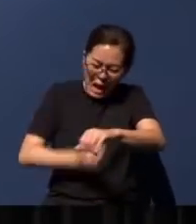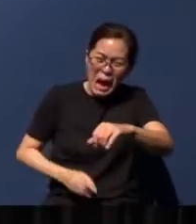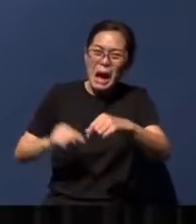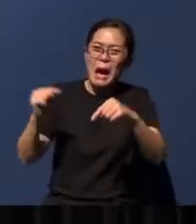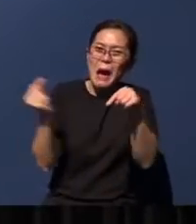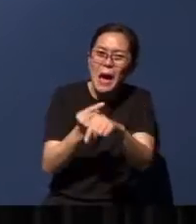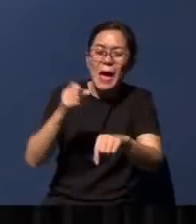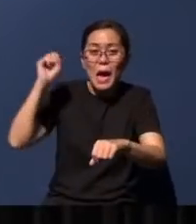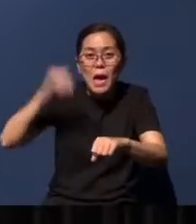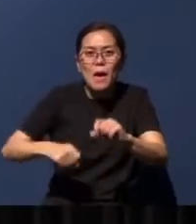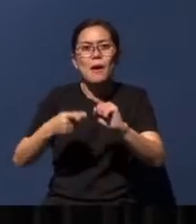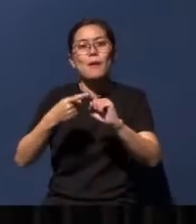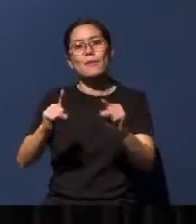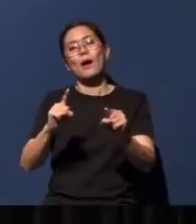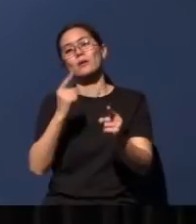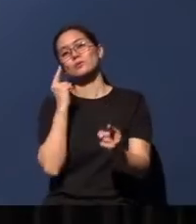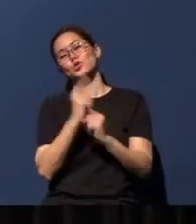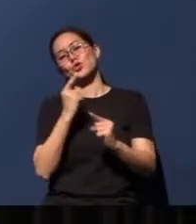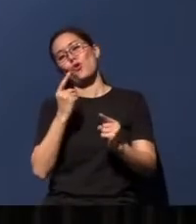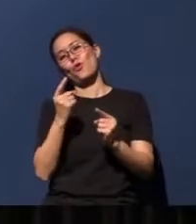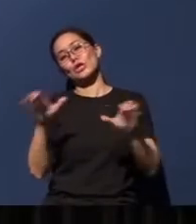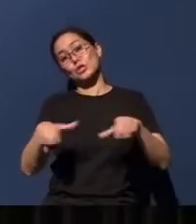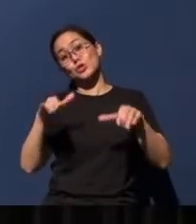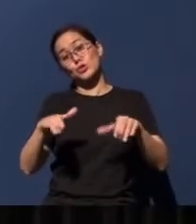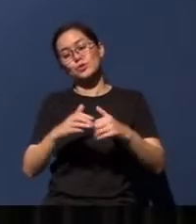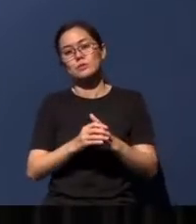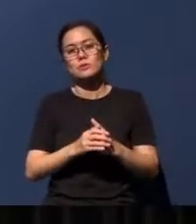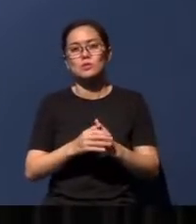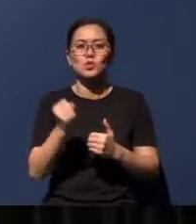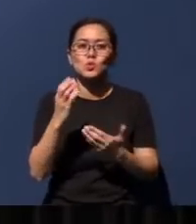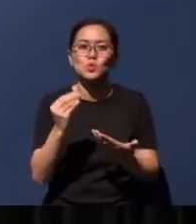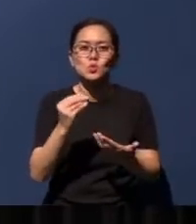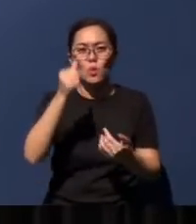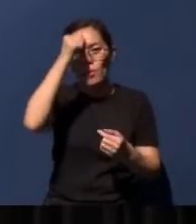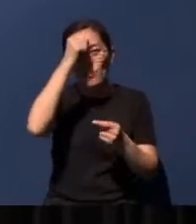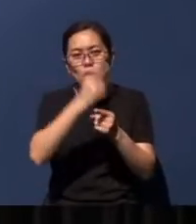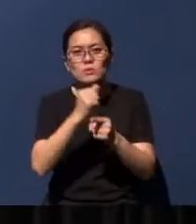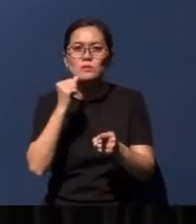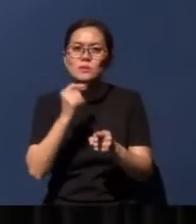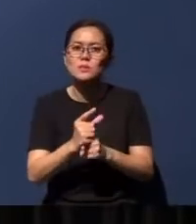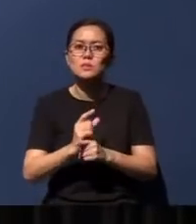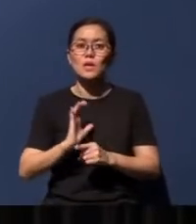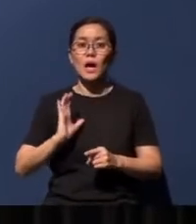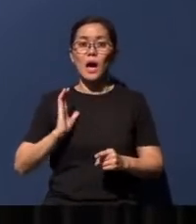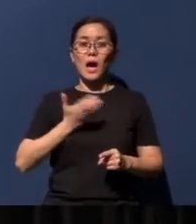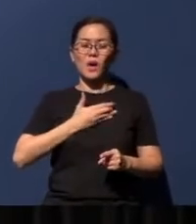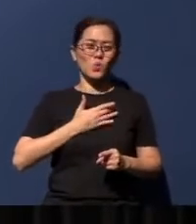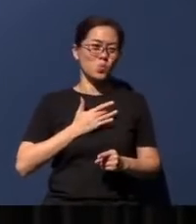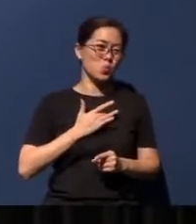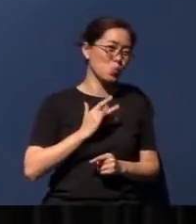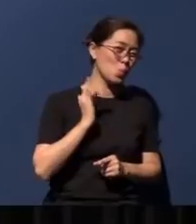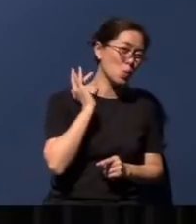but it is the right thing to do. So, brothers and sisters, may we not lose our sensitivity to sin,